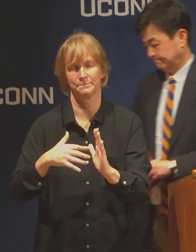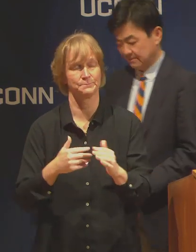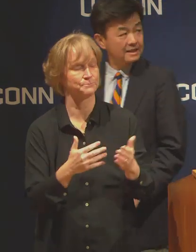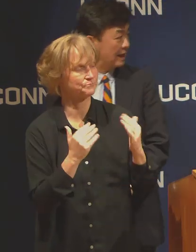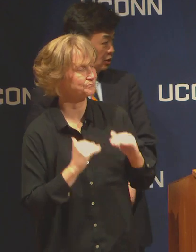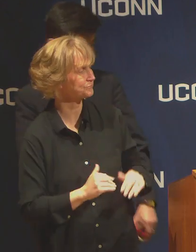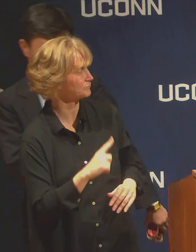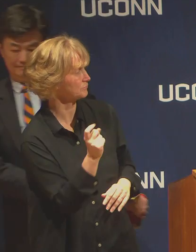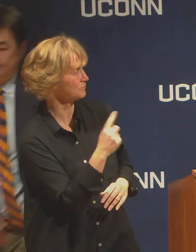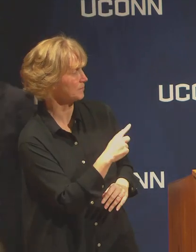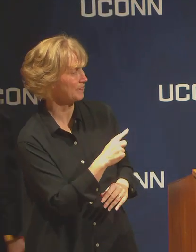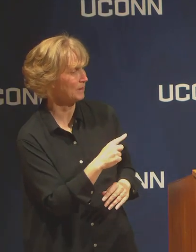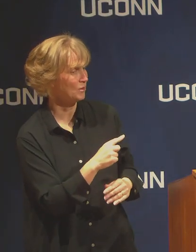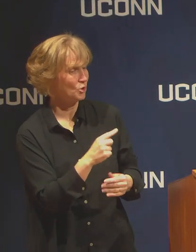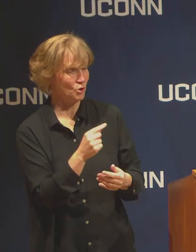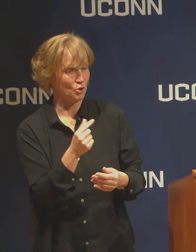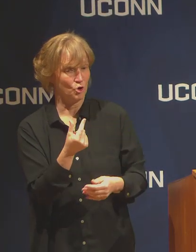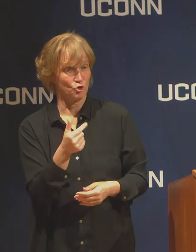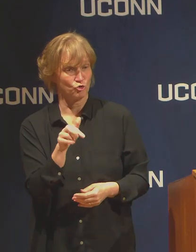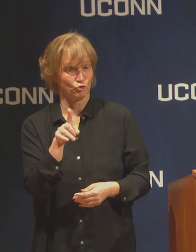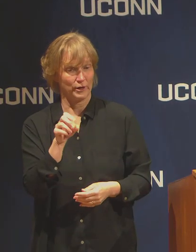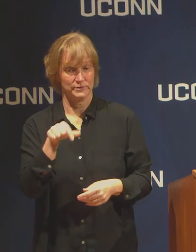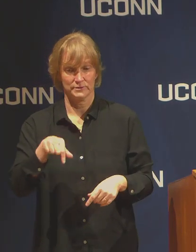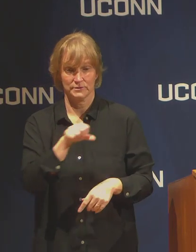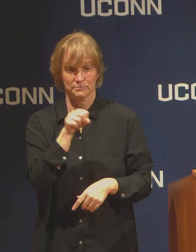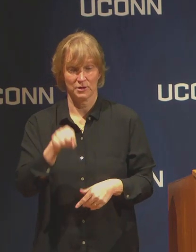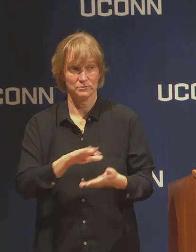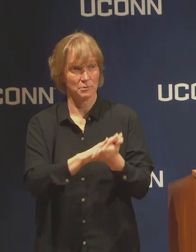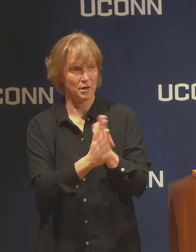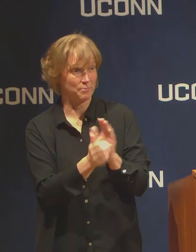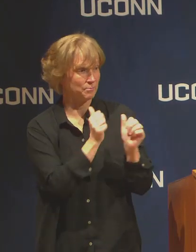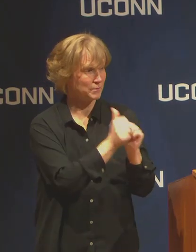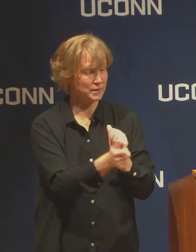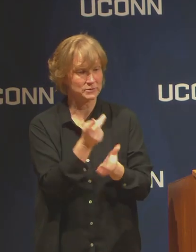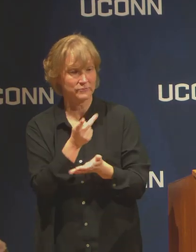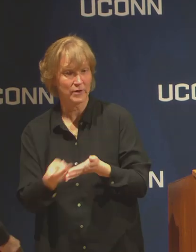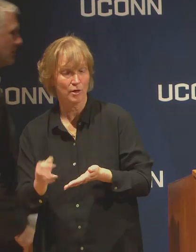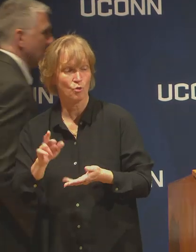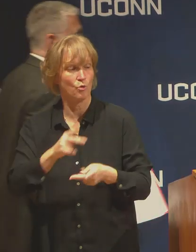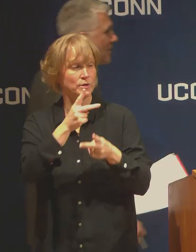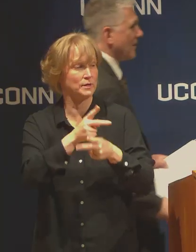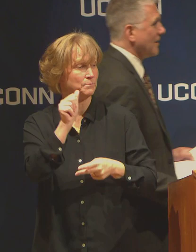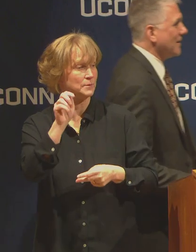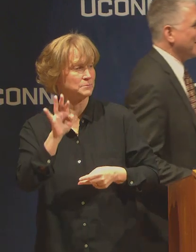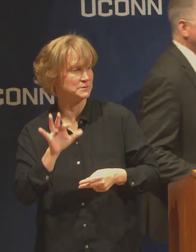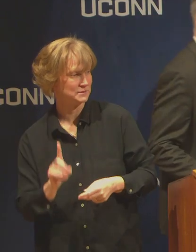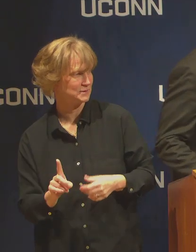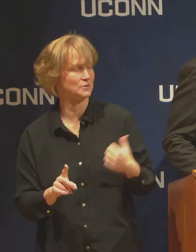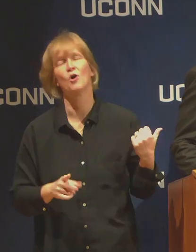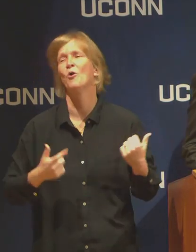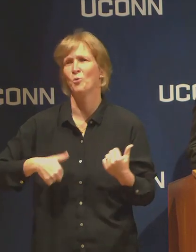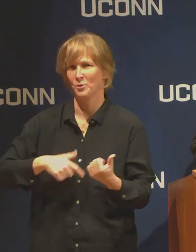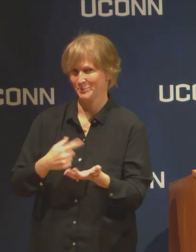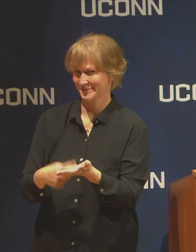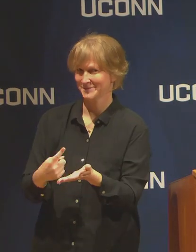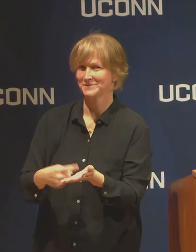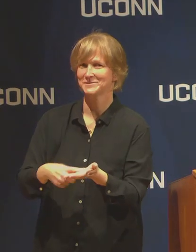into pass/fail this semester? There's been a lot of discussion about this. There's